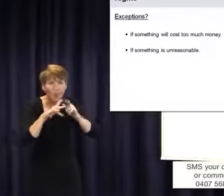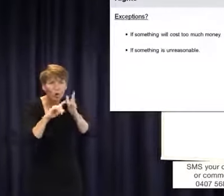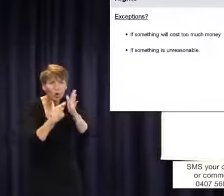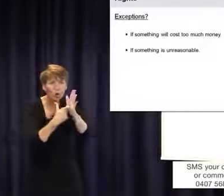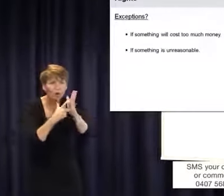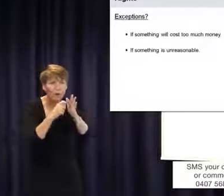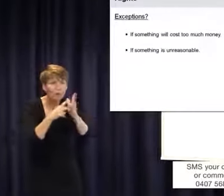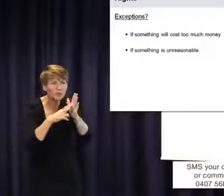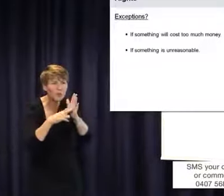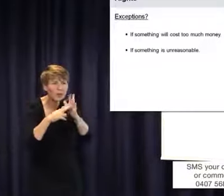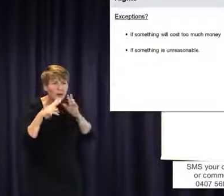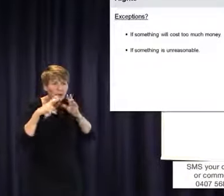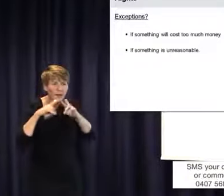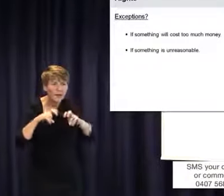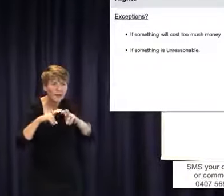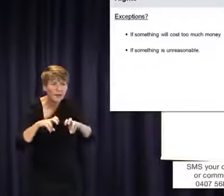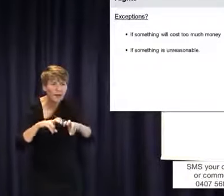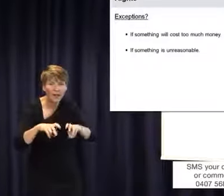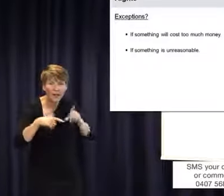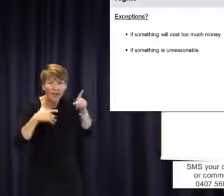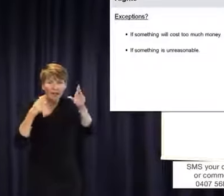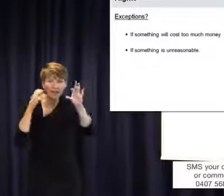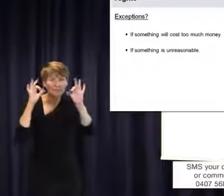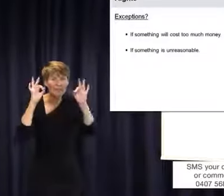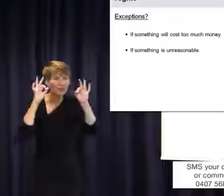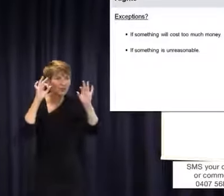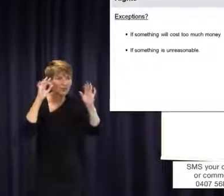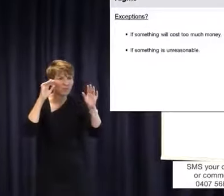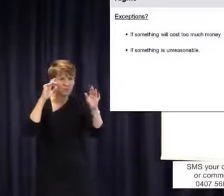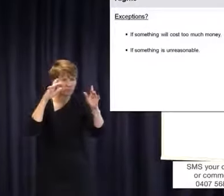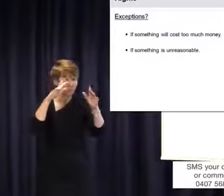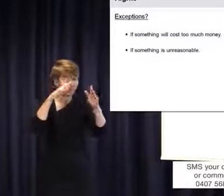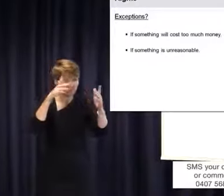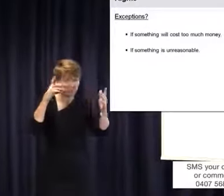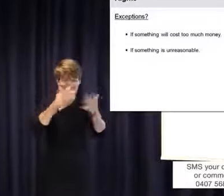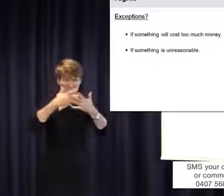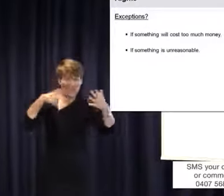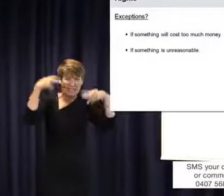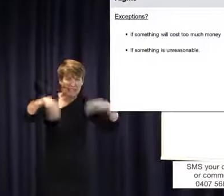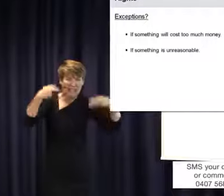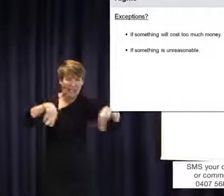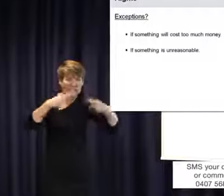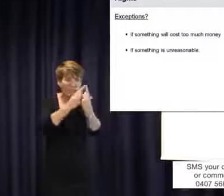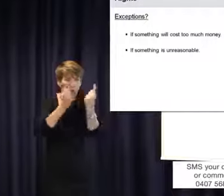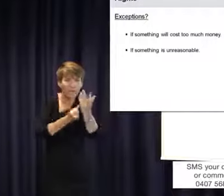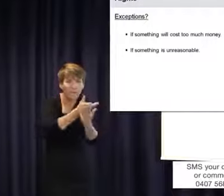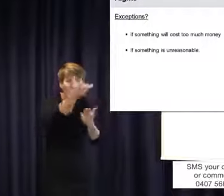routine to herald the Ultranet network which flopped. The department of education and training